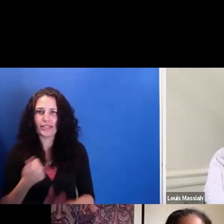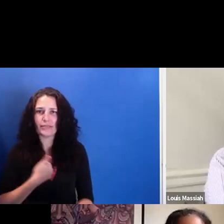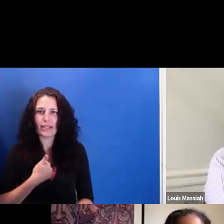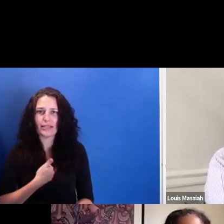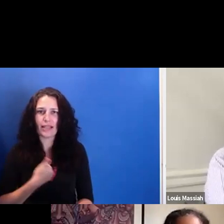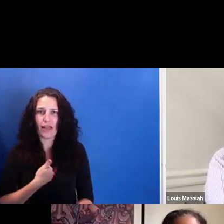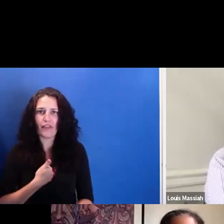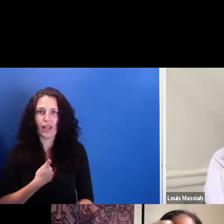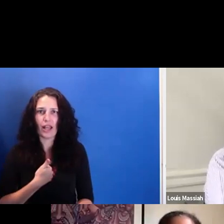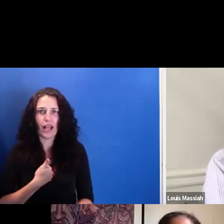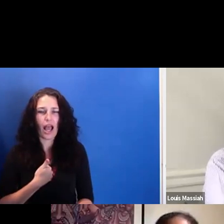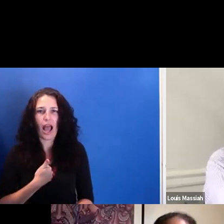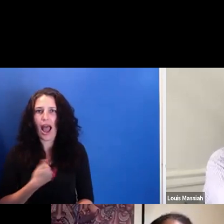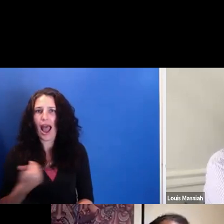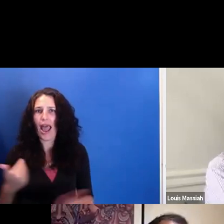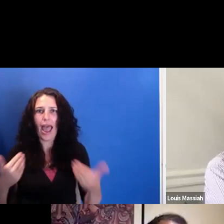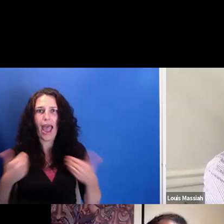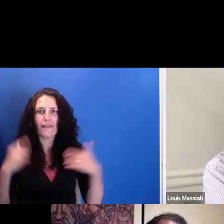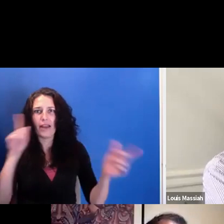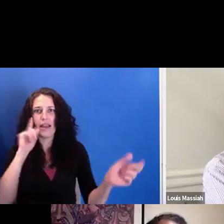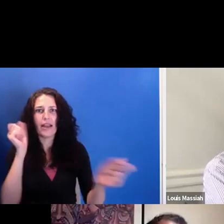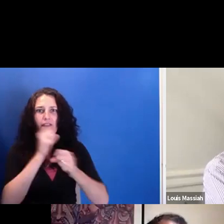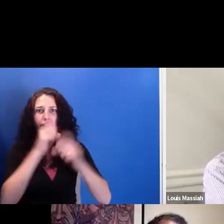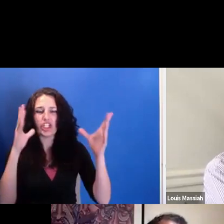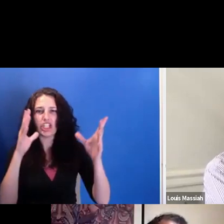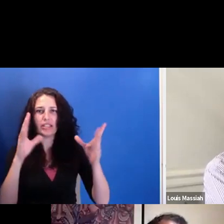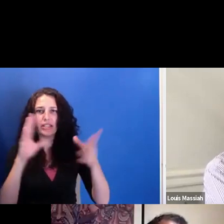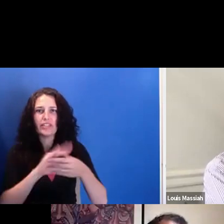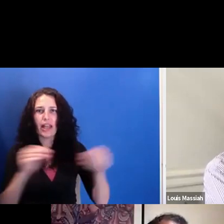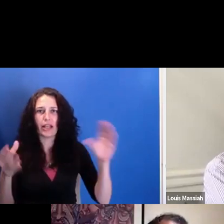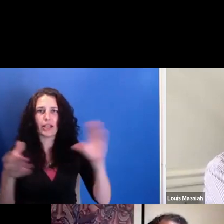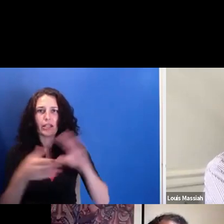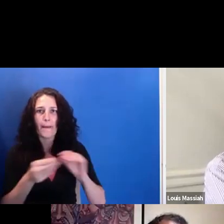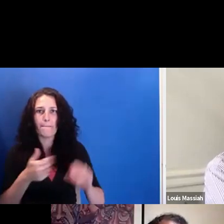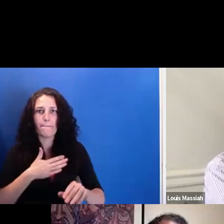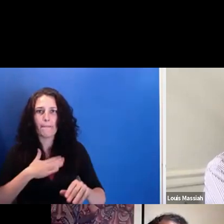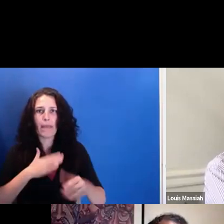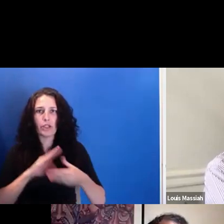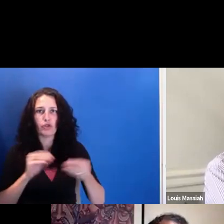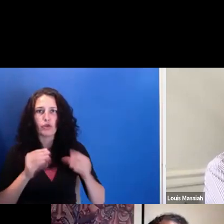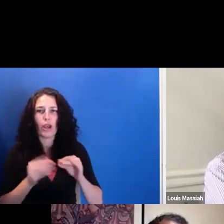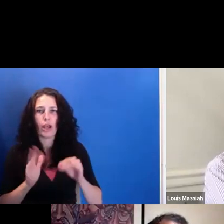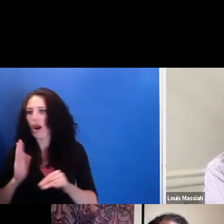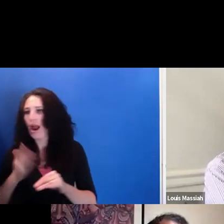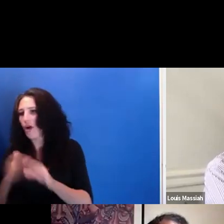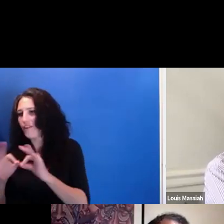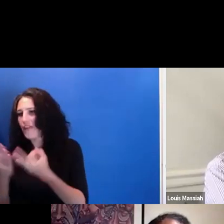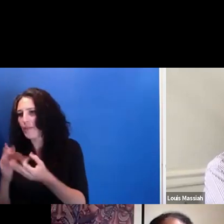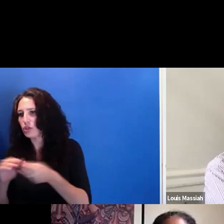there are visions that I have of telling my own story, our family story, community story--